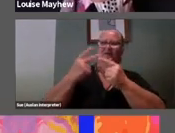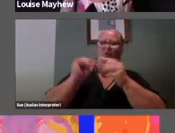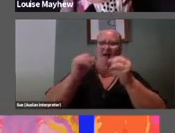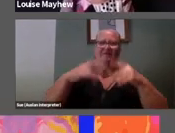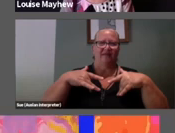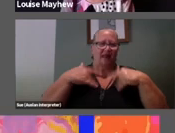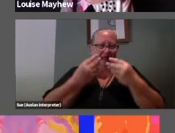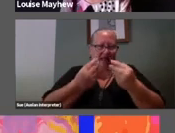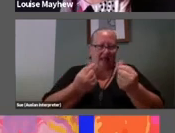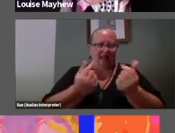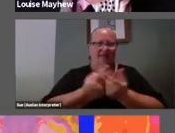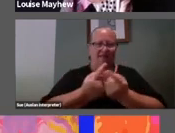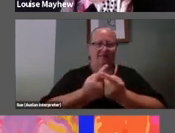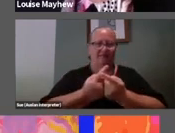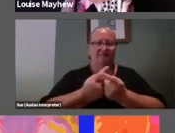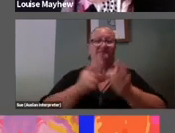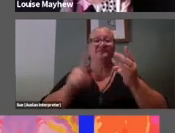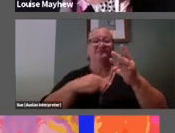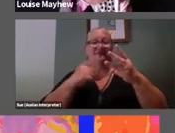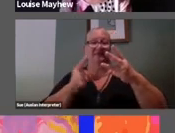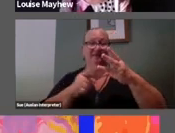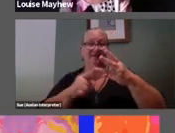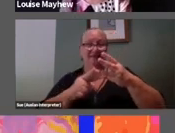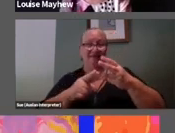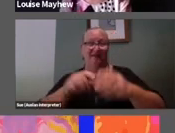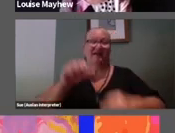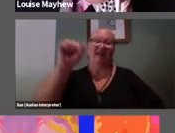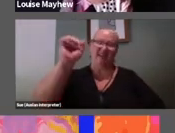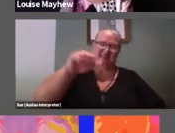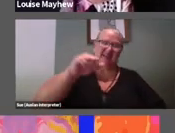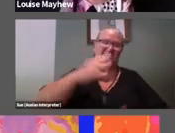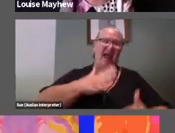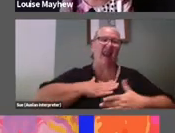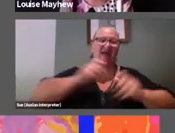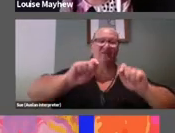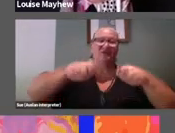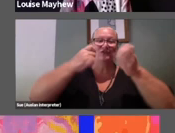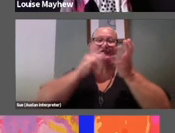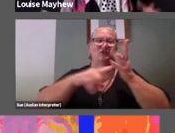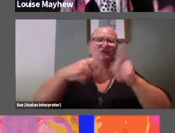And then finally on the end, yes I love the socks to Andrew,I love